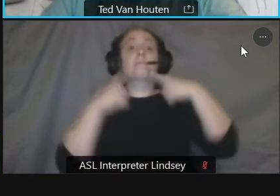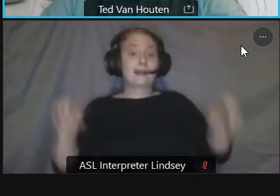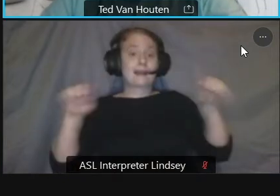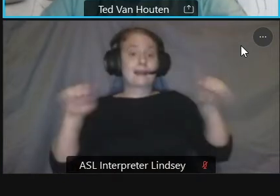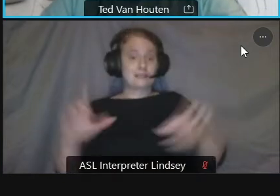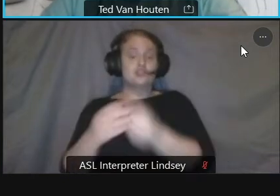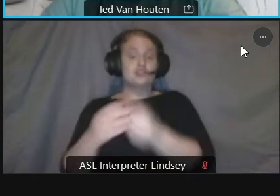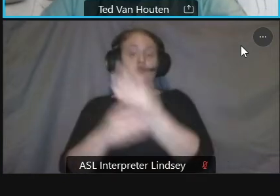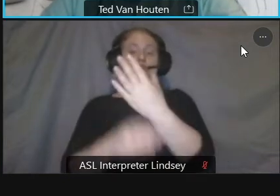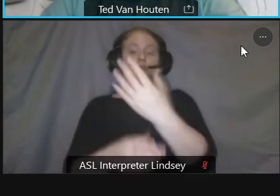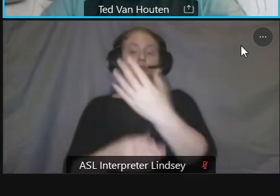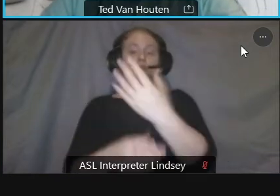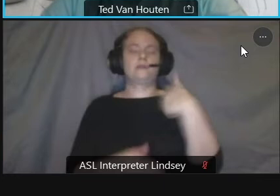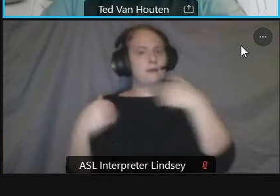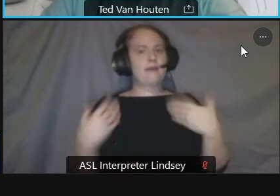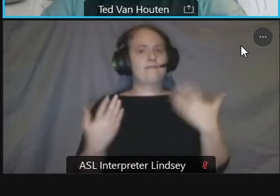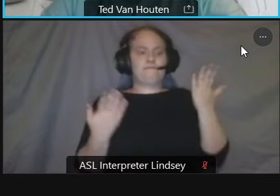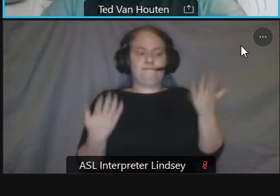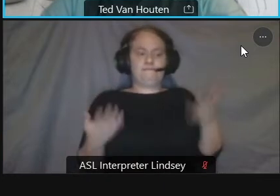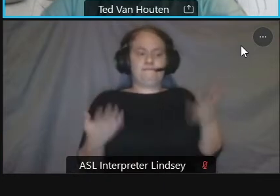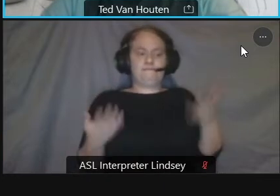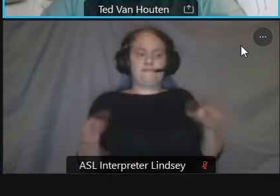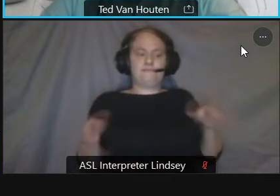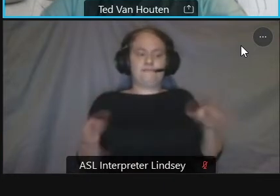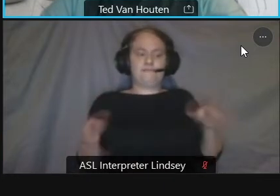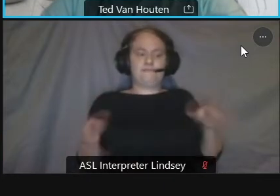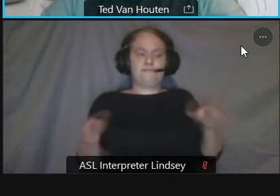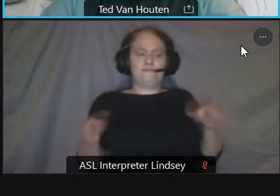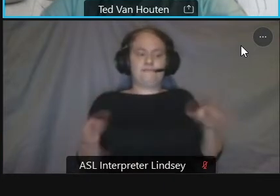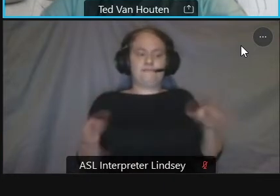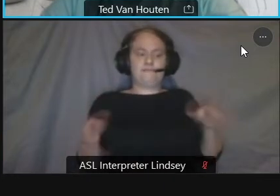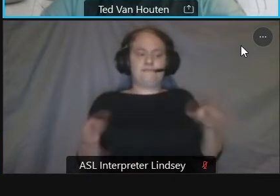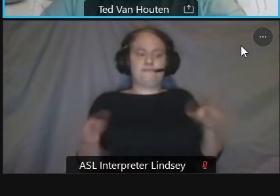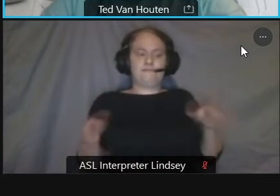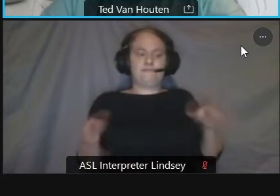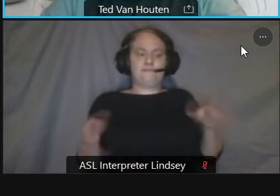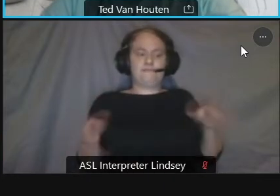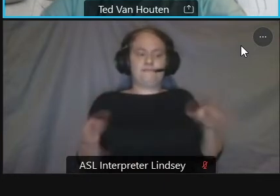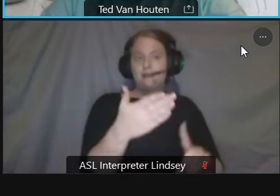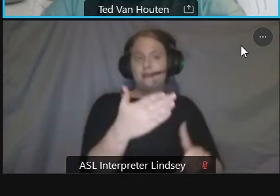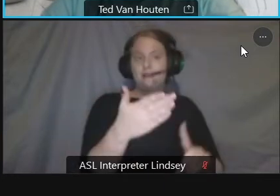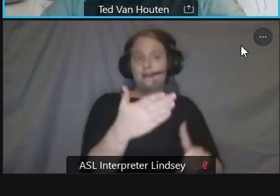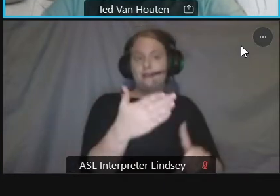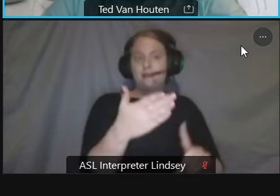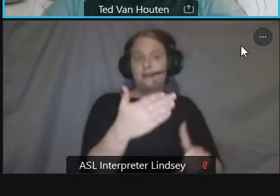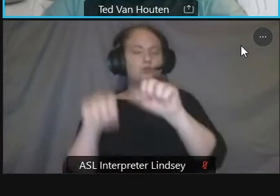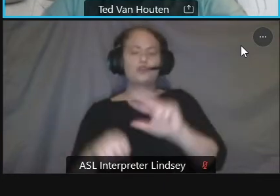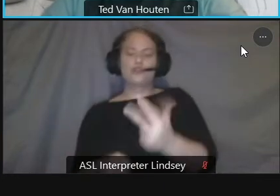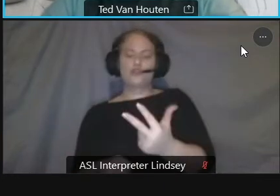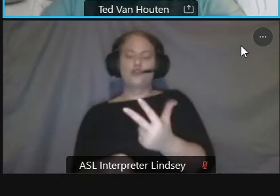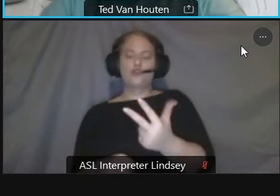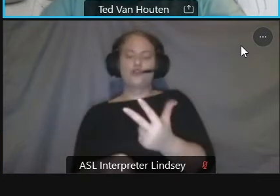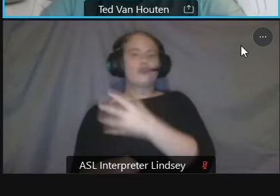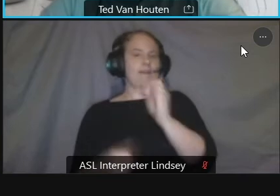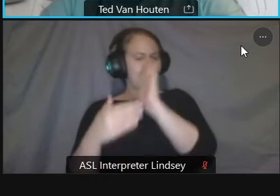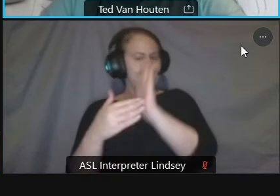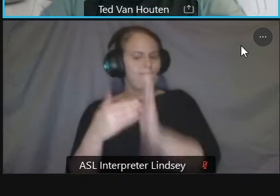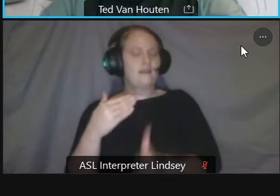complete the conceptual design that would be the third and final public meeting for this effort and